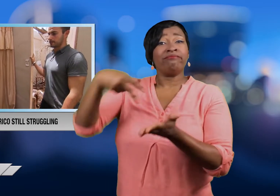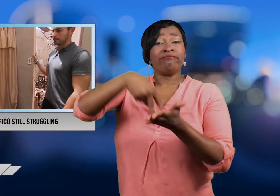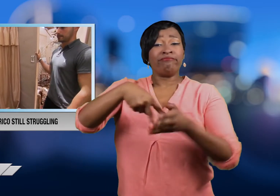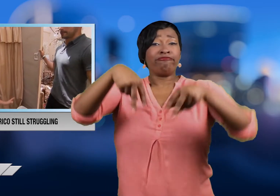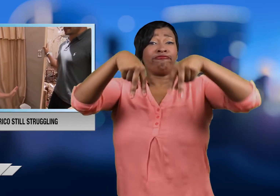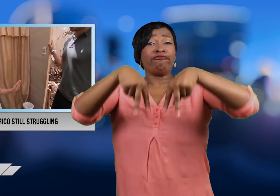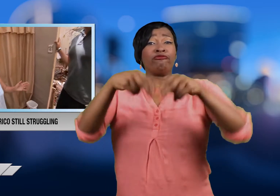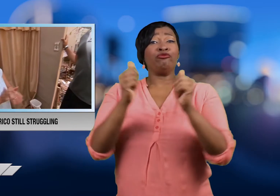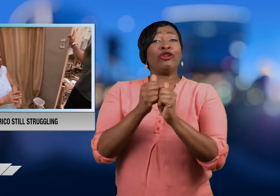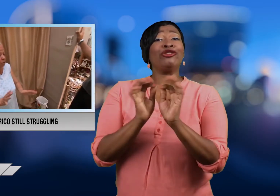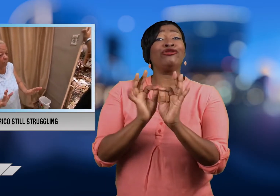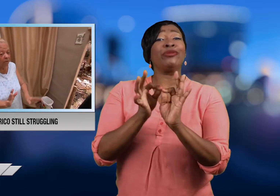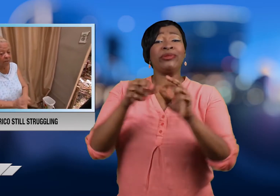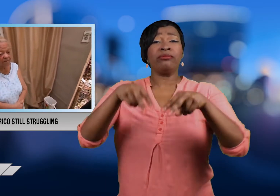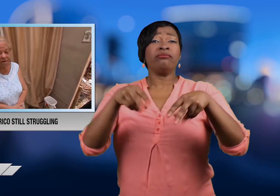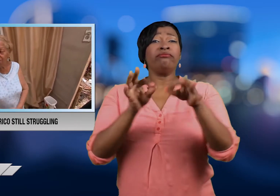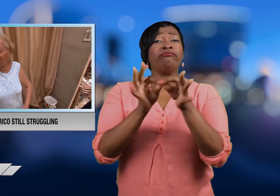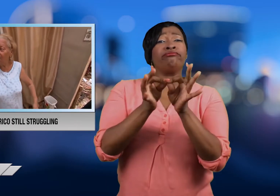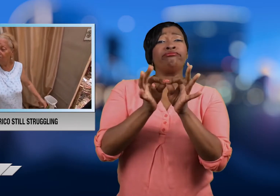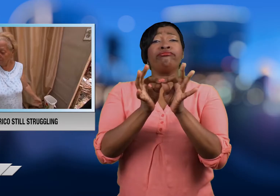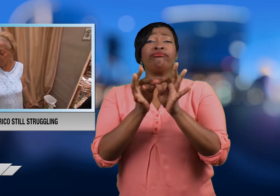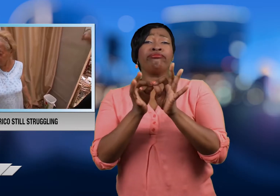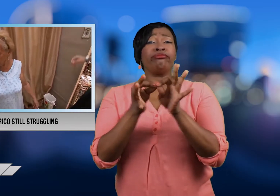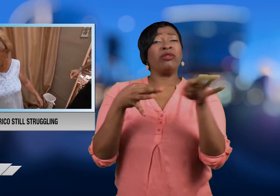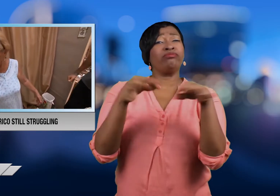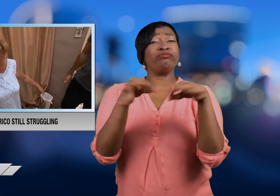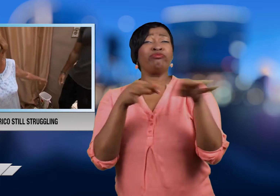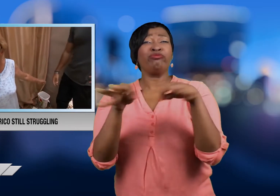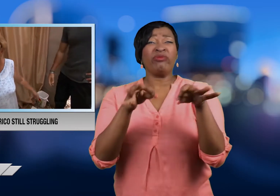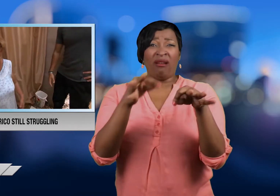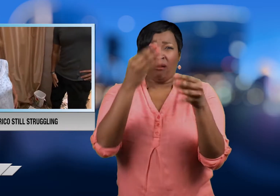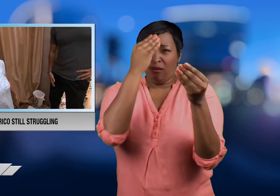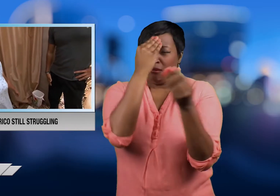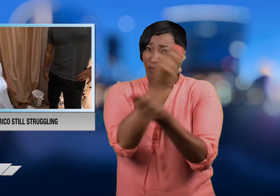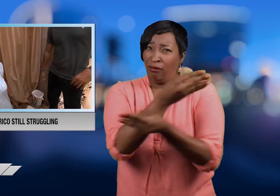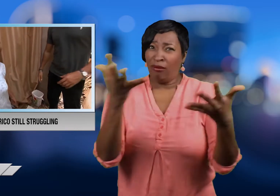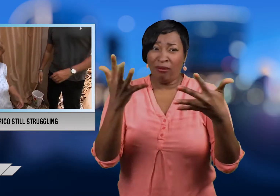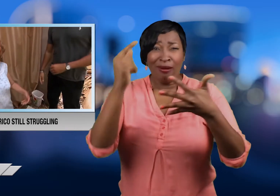explaining that there is still a lot of work to do.